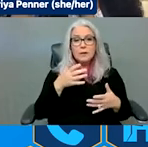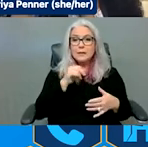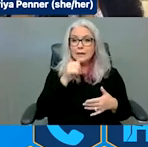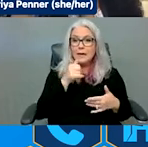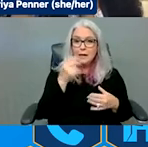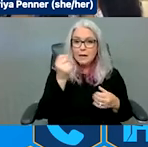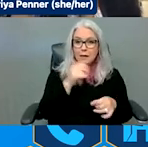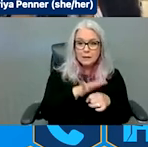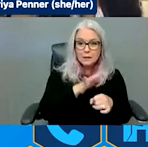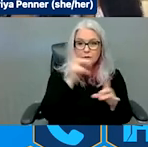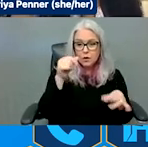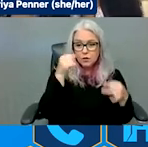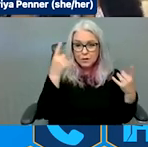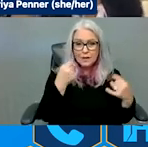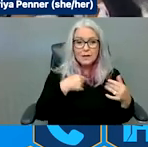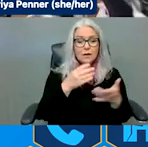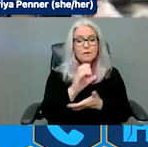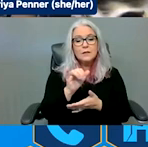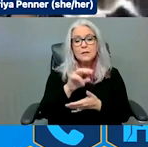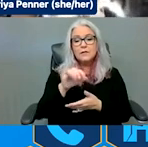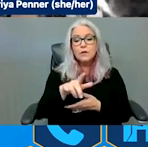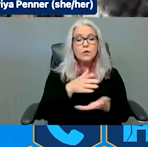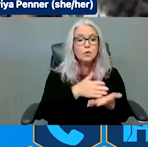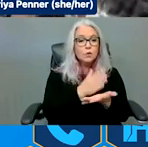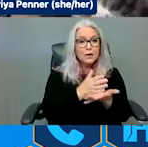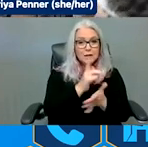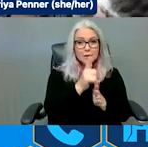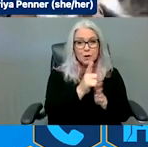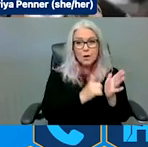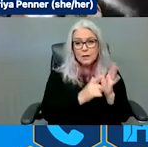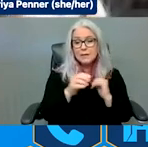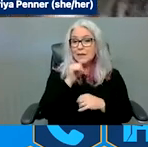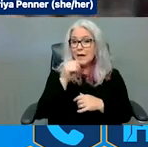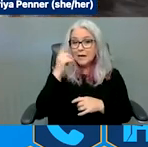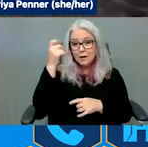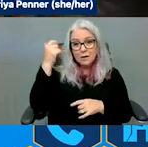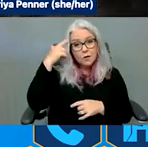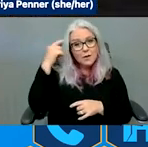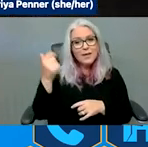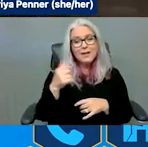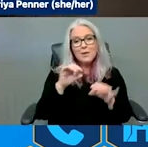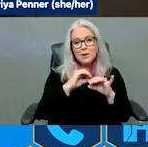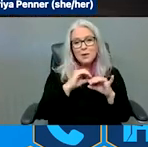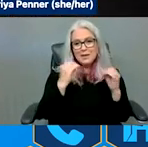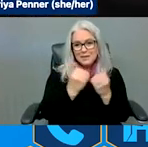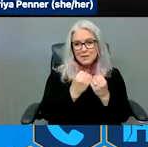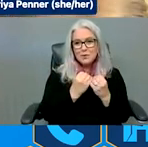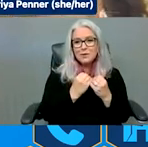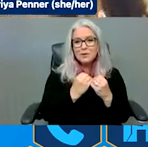Non-governmental organizations and -- I apologize.